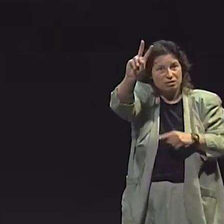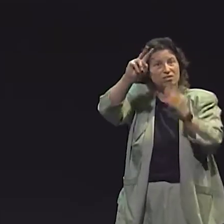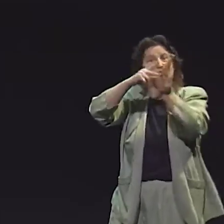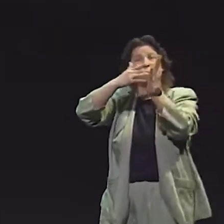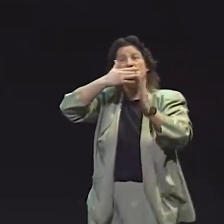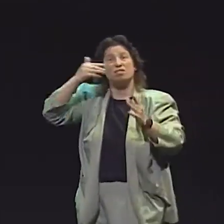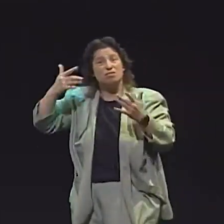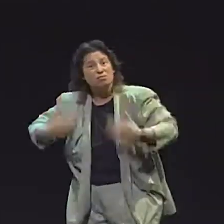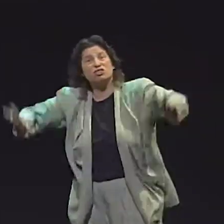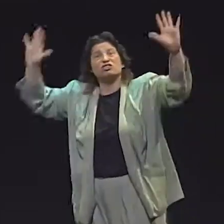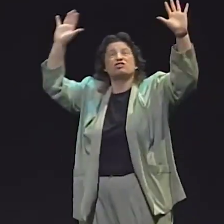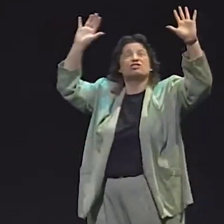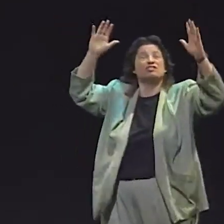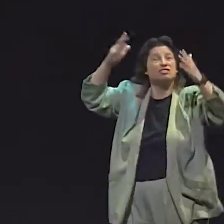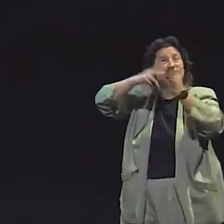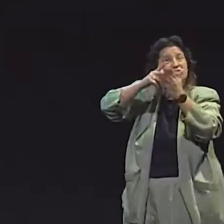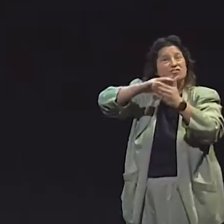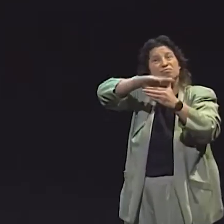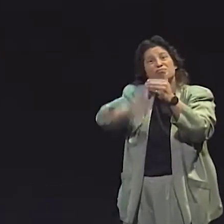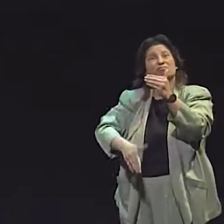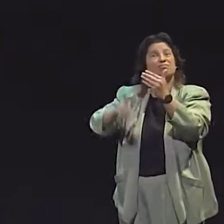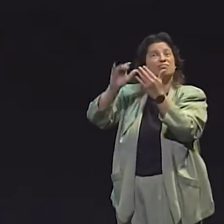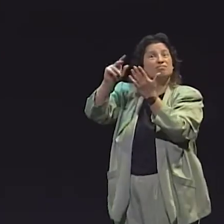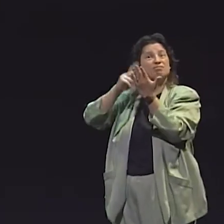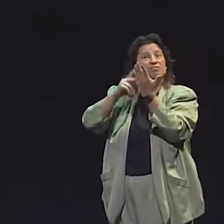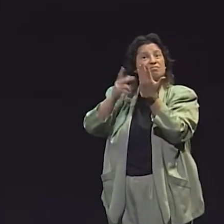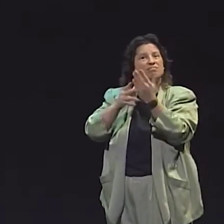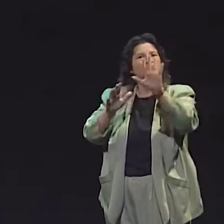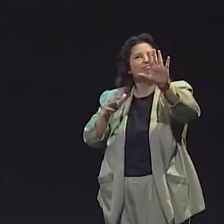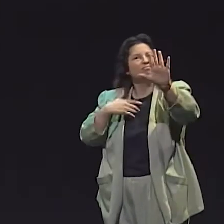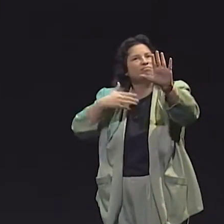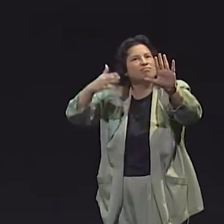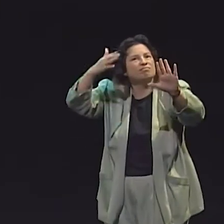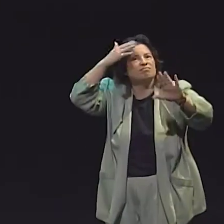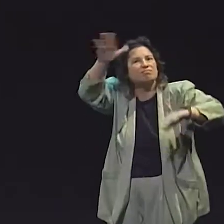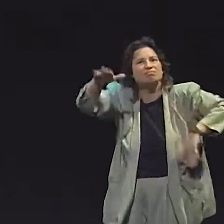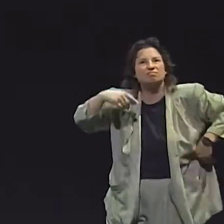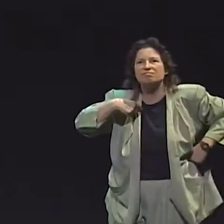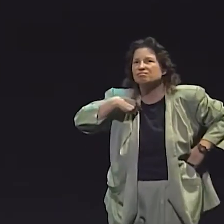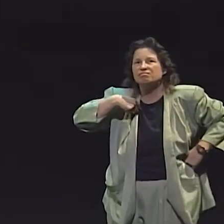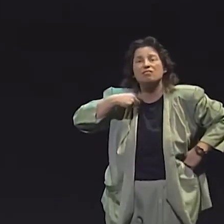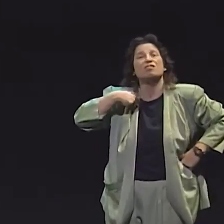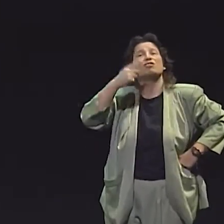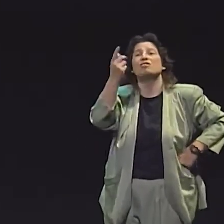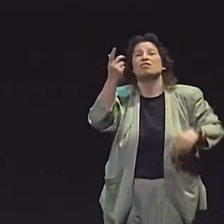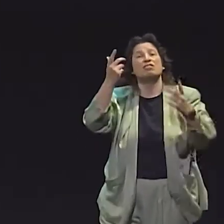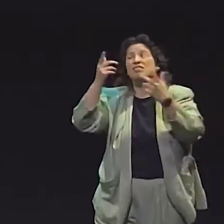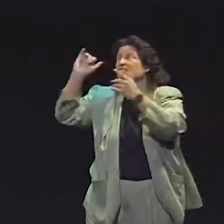WE LOOK AT THE CHILDREN WHO HAD DEAF PARENTS, AND WE SEE THAT THEY HAD-- THAT BY THE SPRINGTIME,